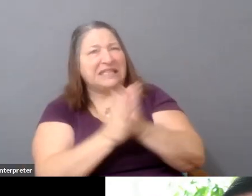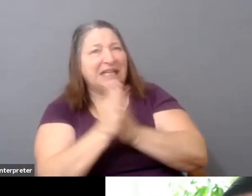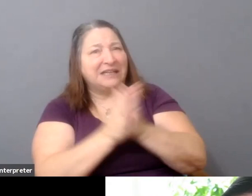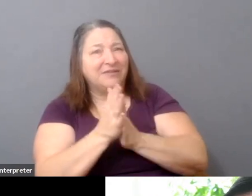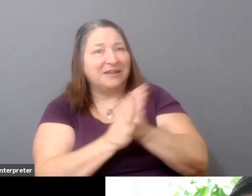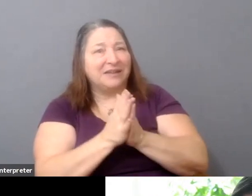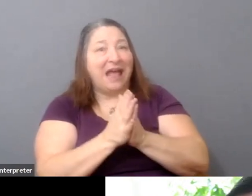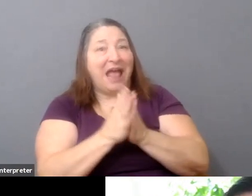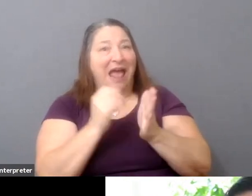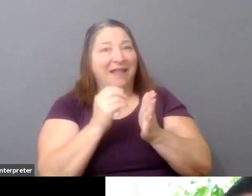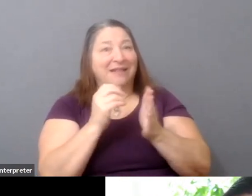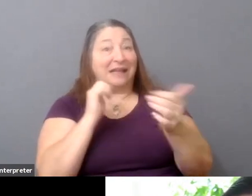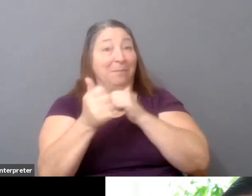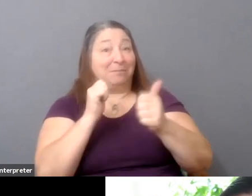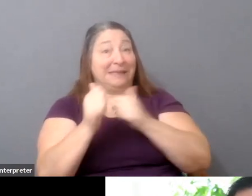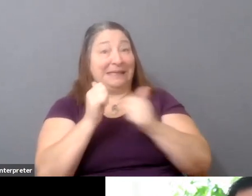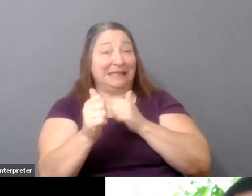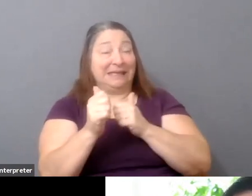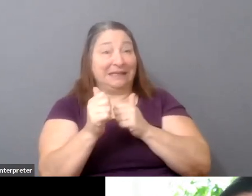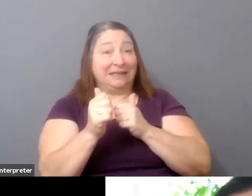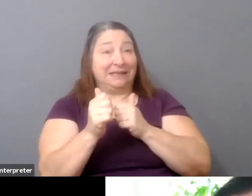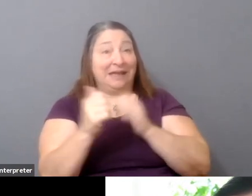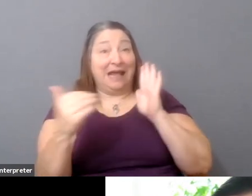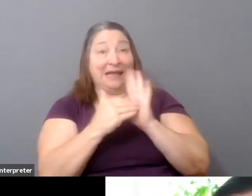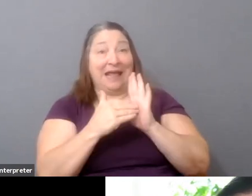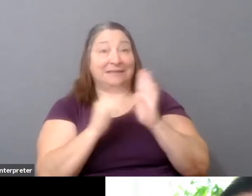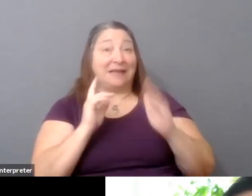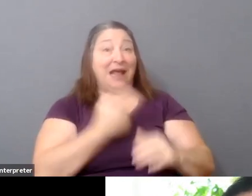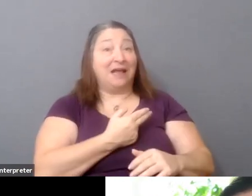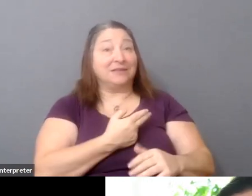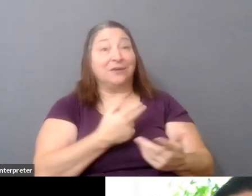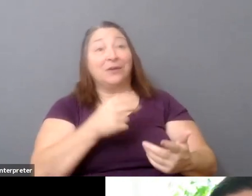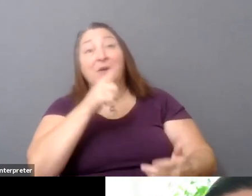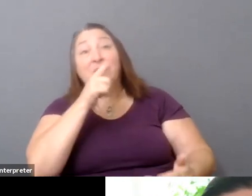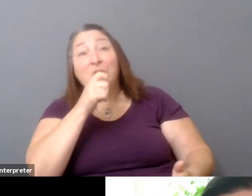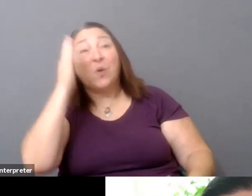you know, who would have thought at one point that Netflix and Amazon were going to be competitors?